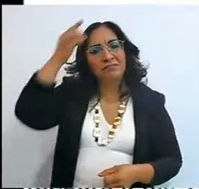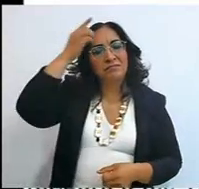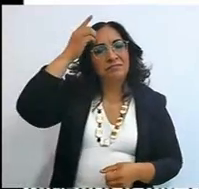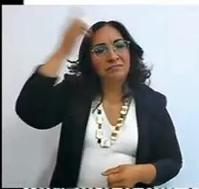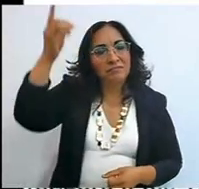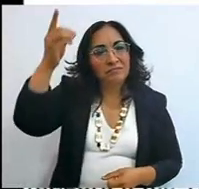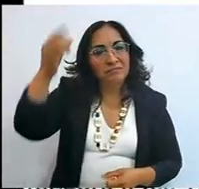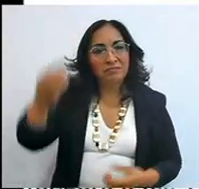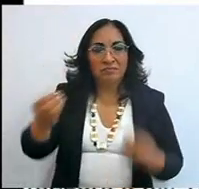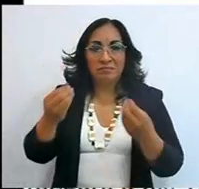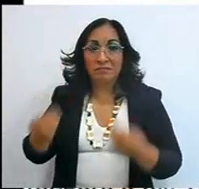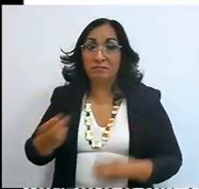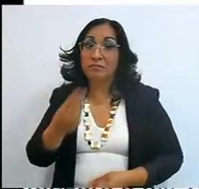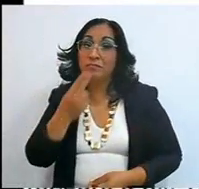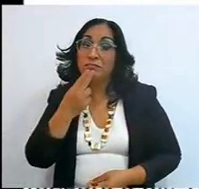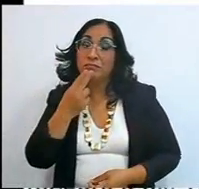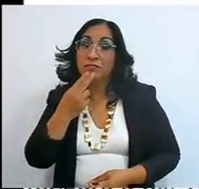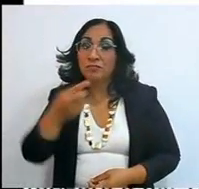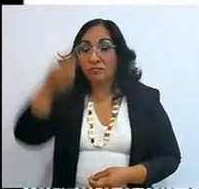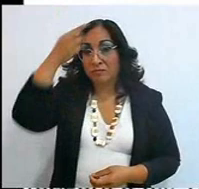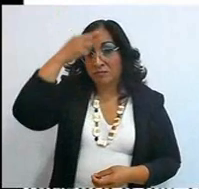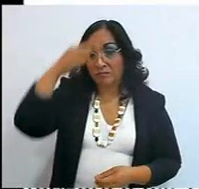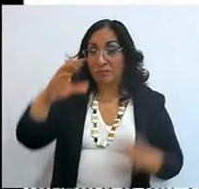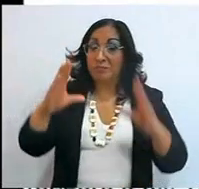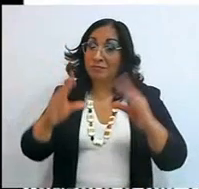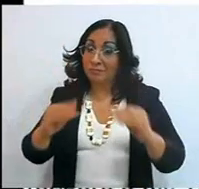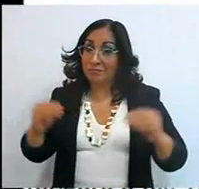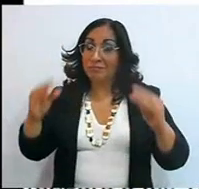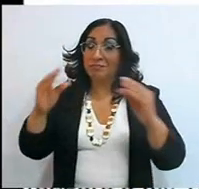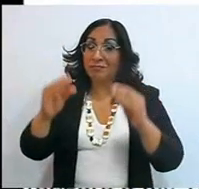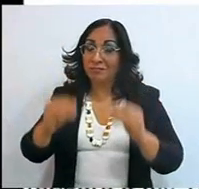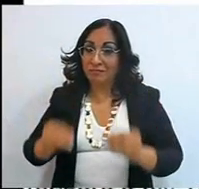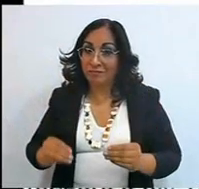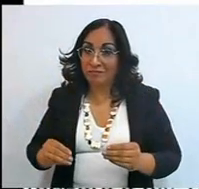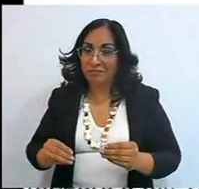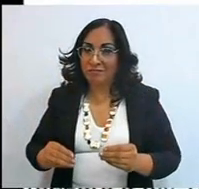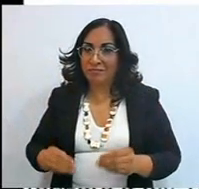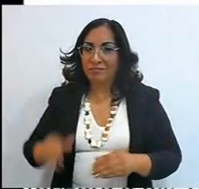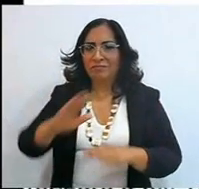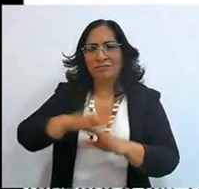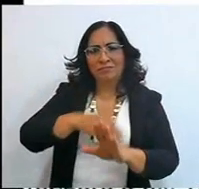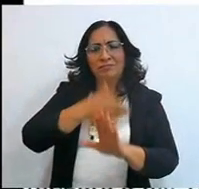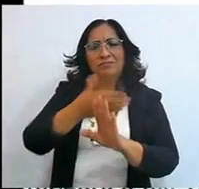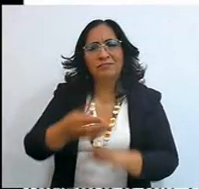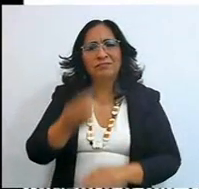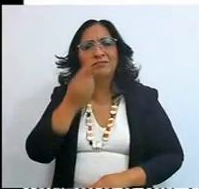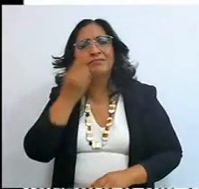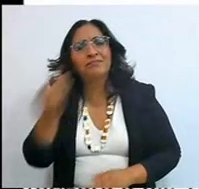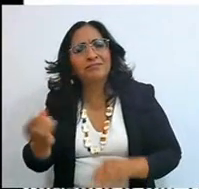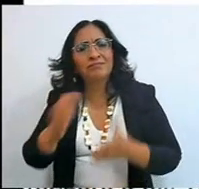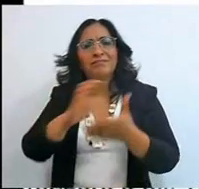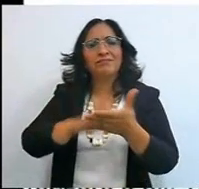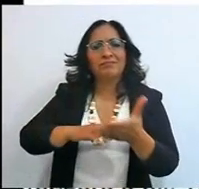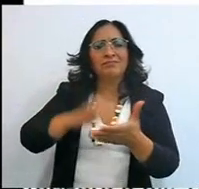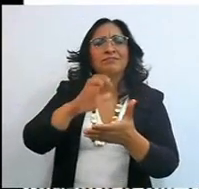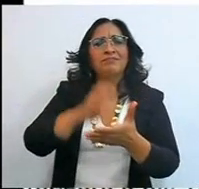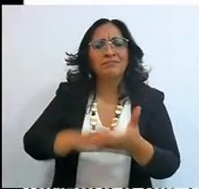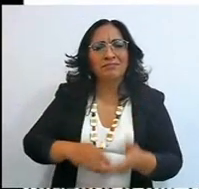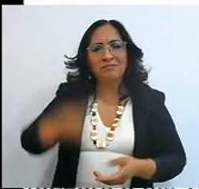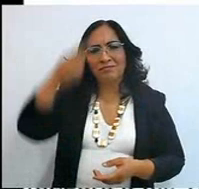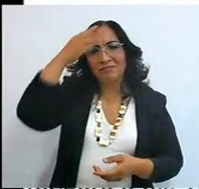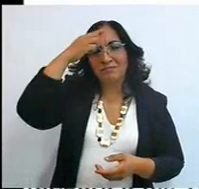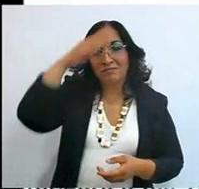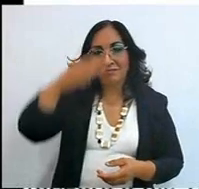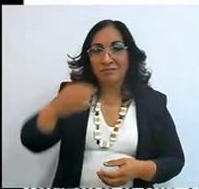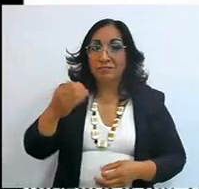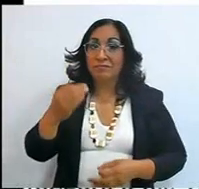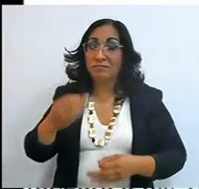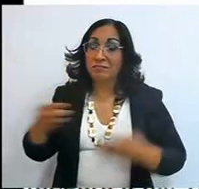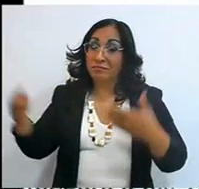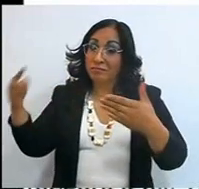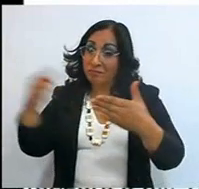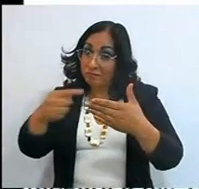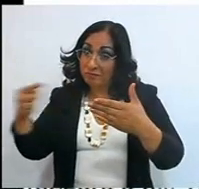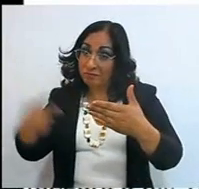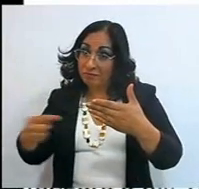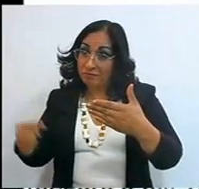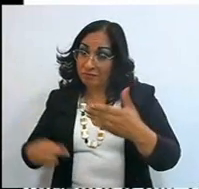and useful for teaching, for reproving, for correcting, for instructing in justice,"